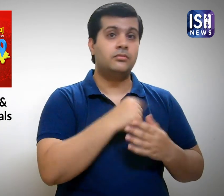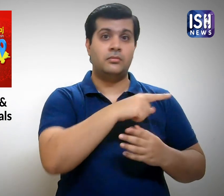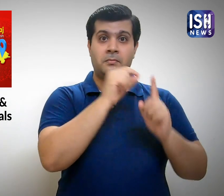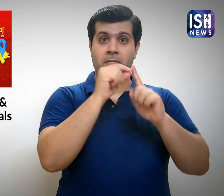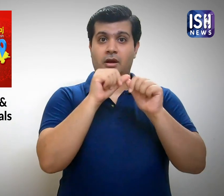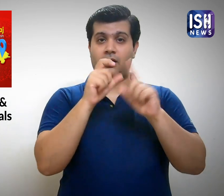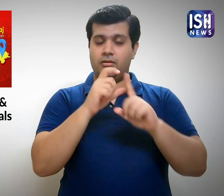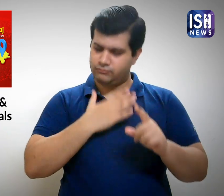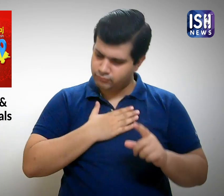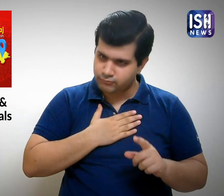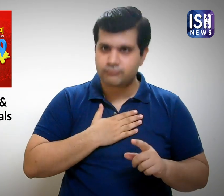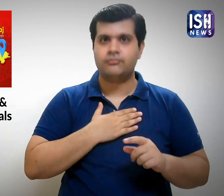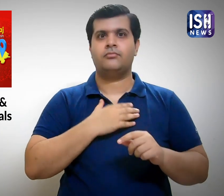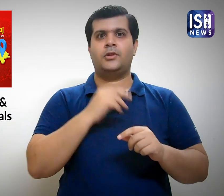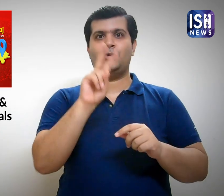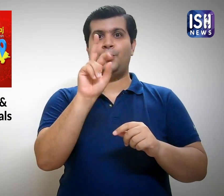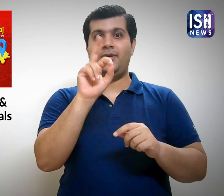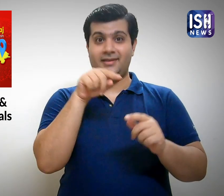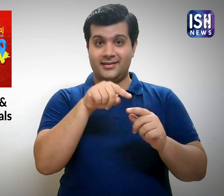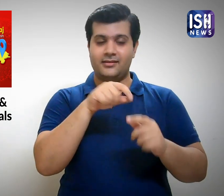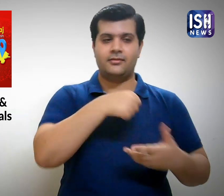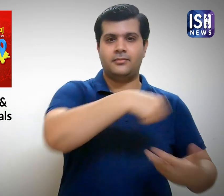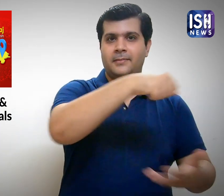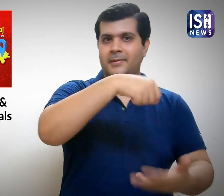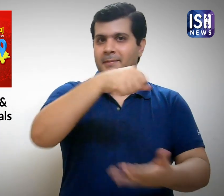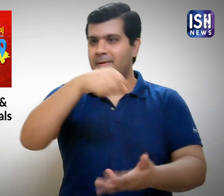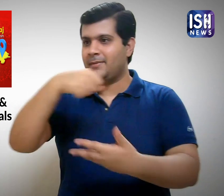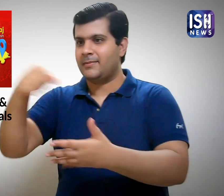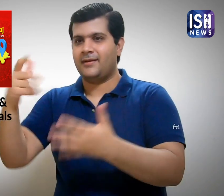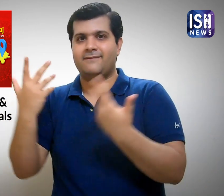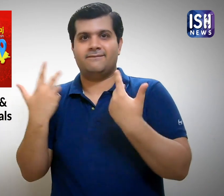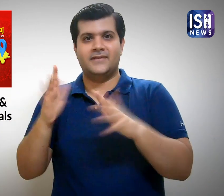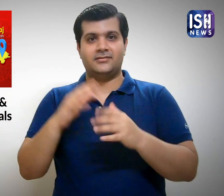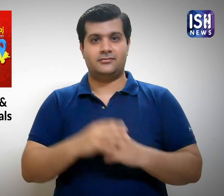PAD helped them and distributed food to 20 such people.